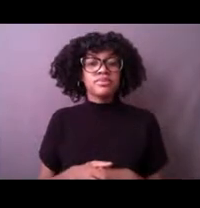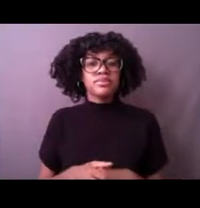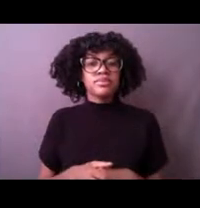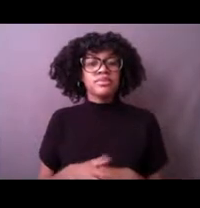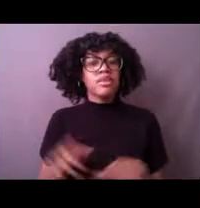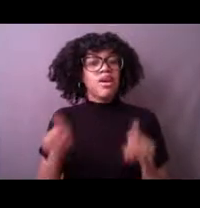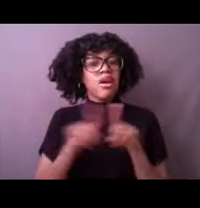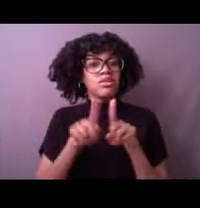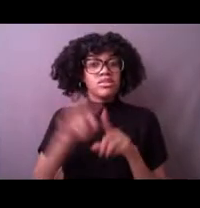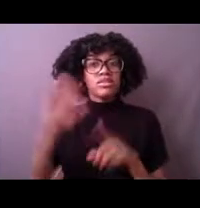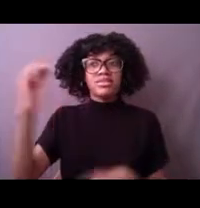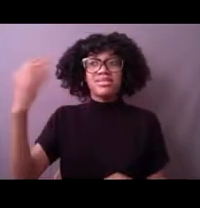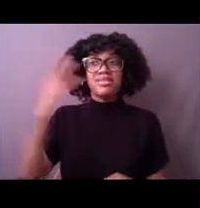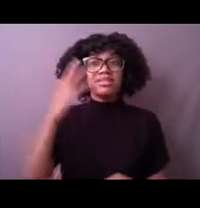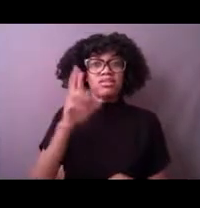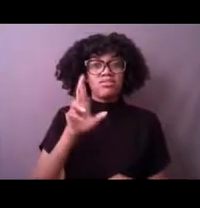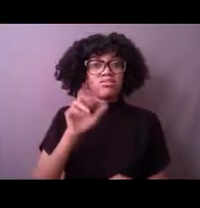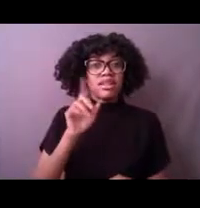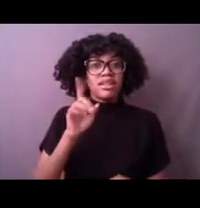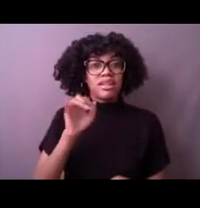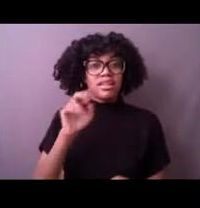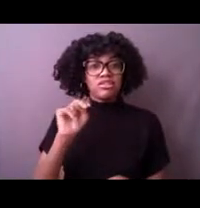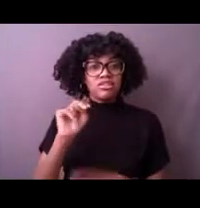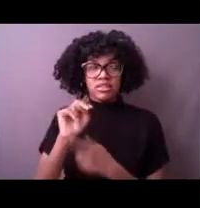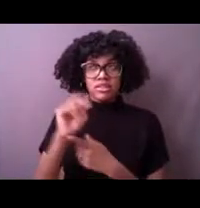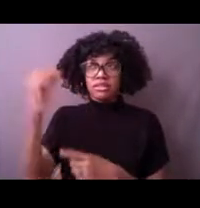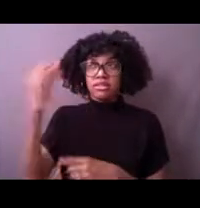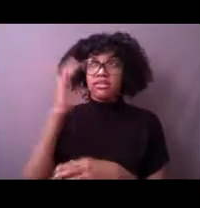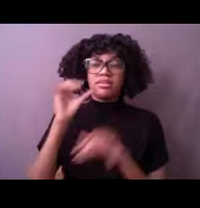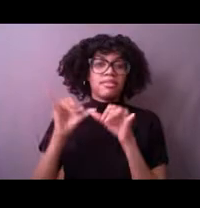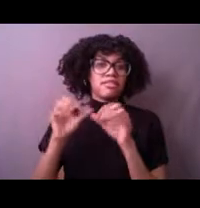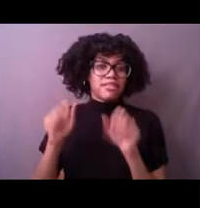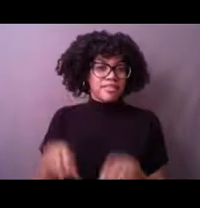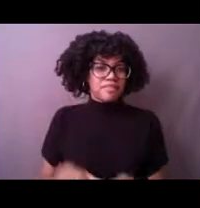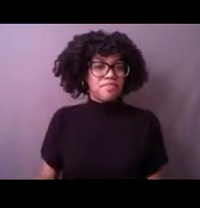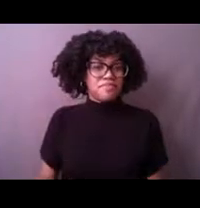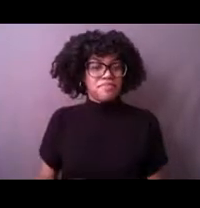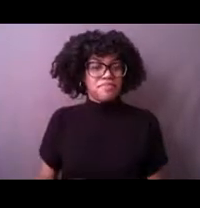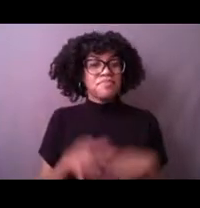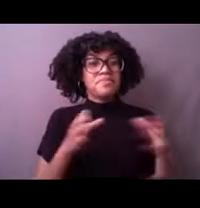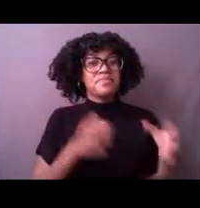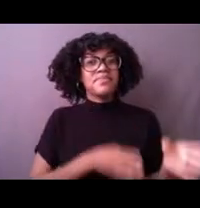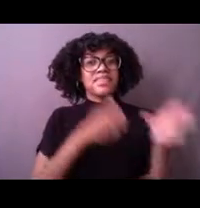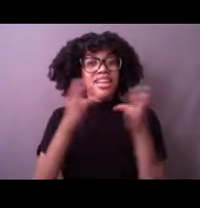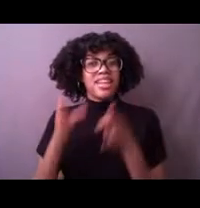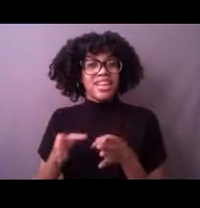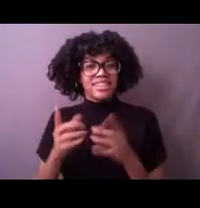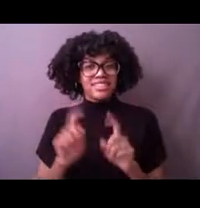on some of these buoys. All right, next up, again, question time, is,